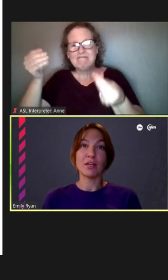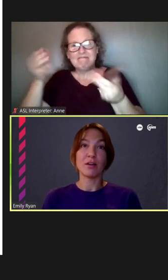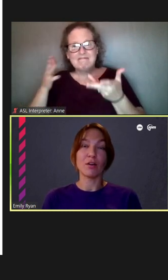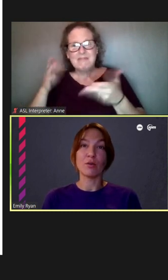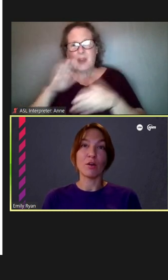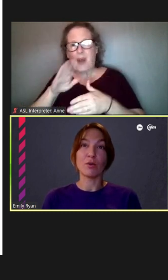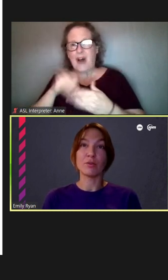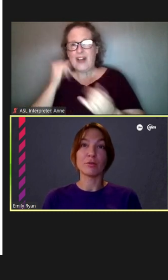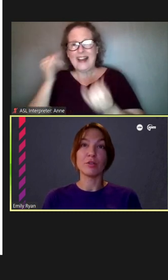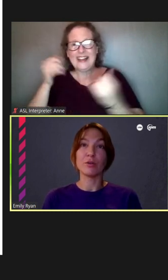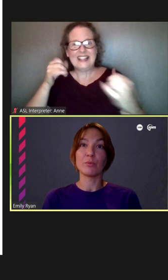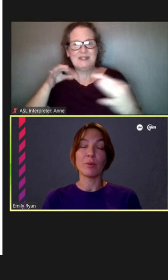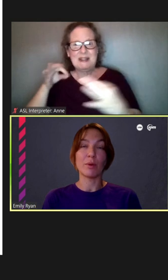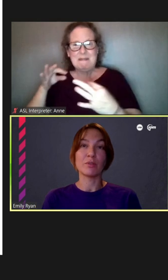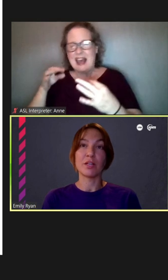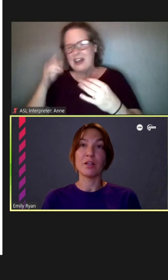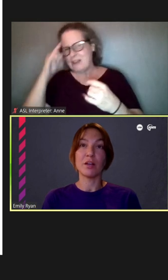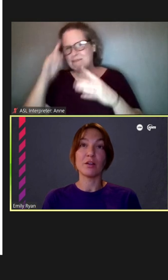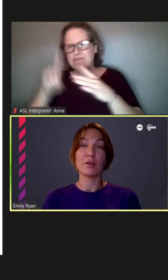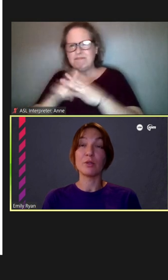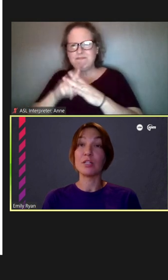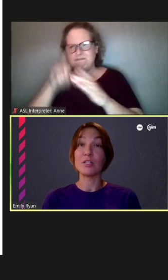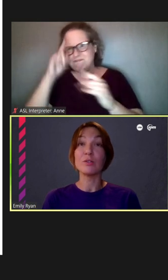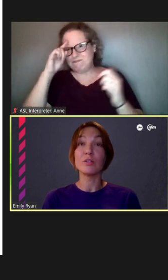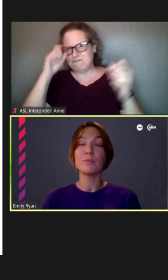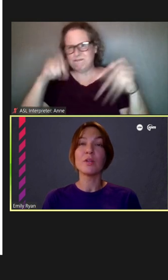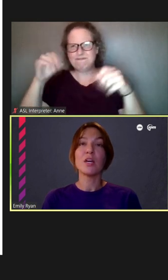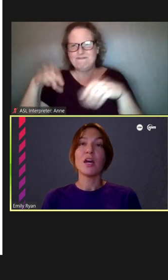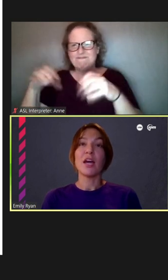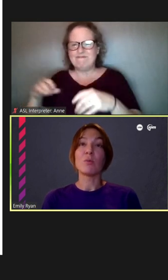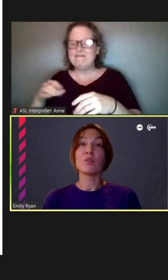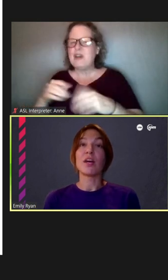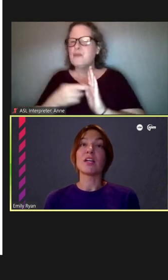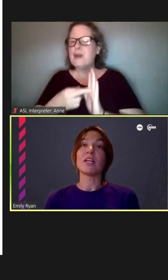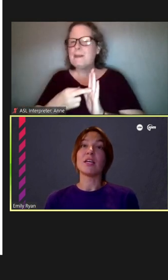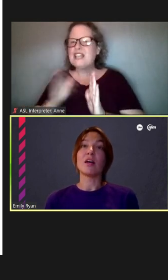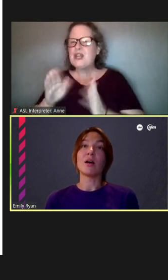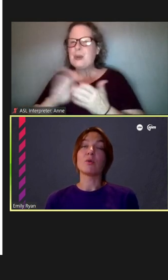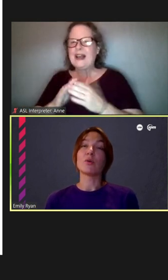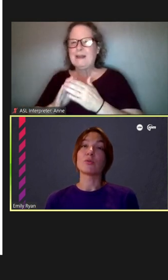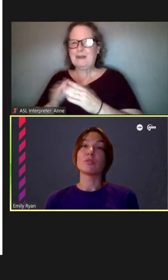that are going through you, and what represent your community to you. It will then go through